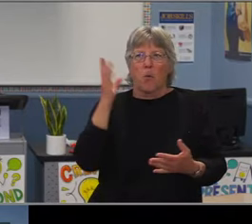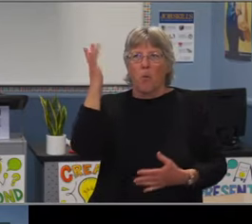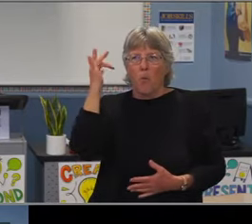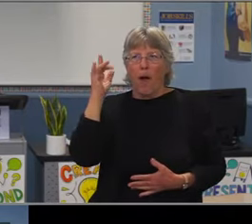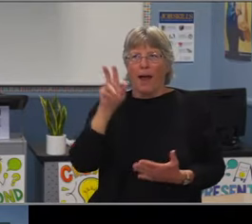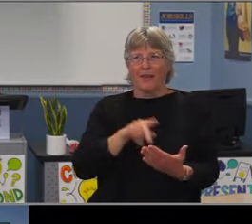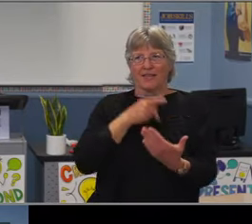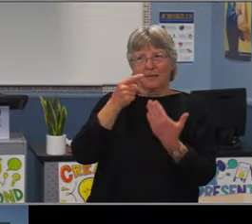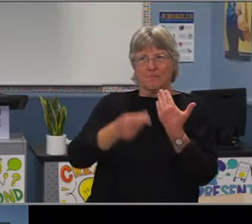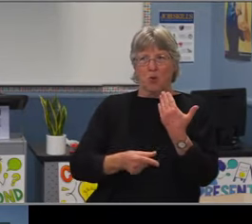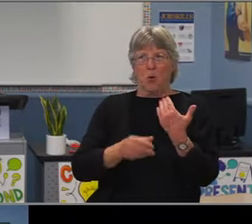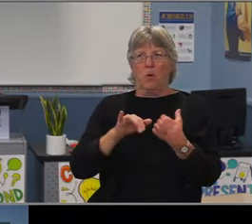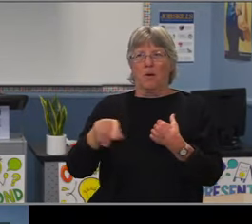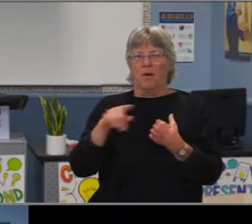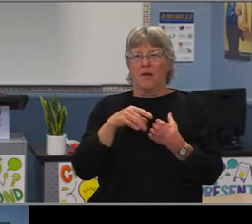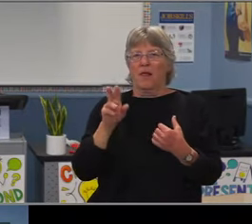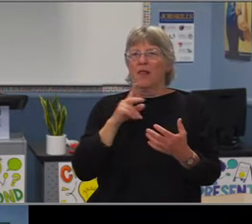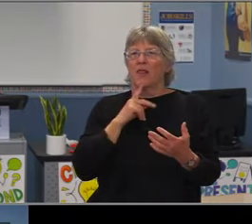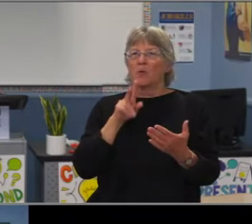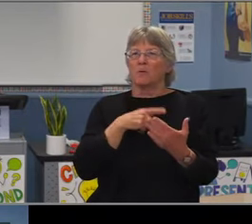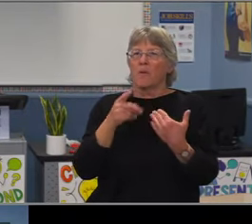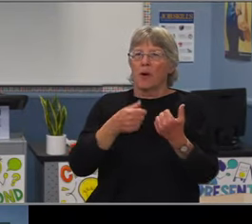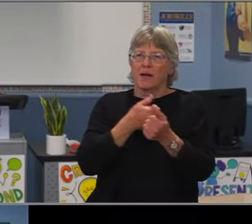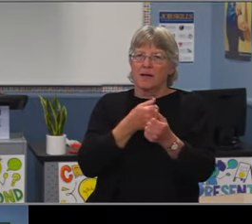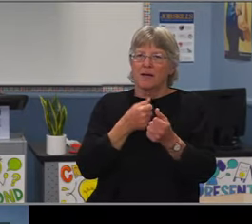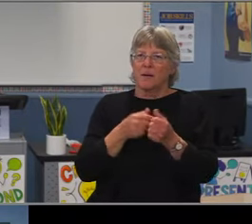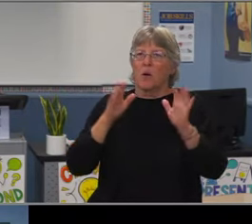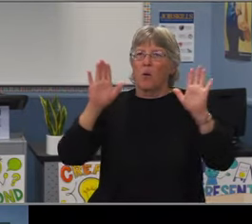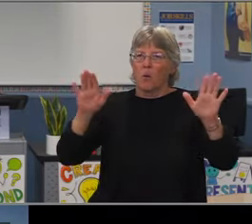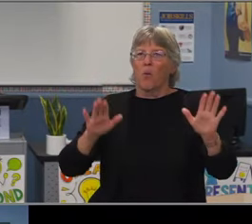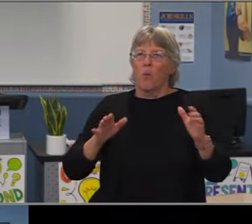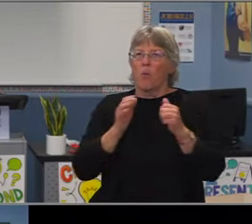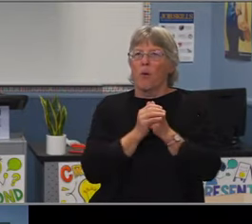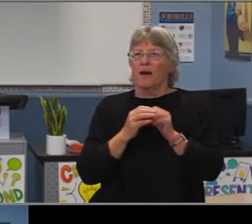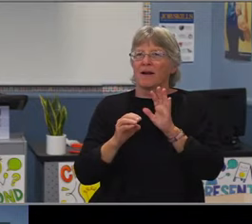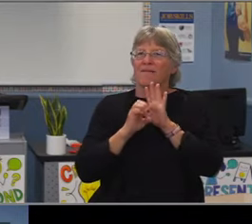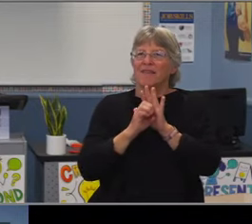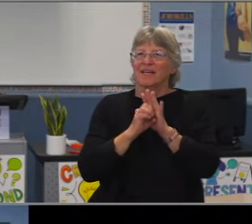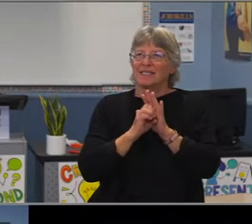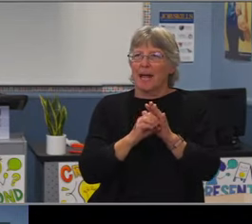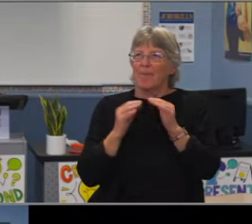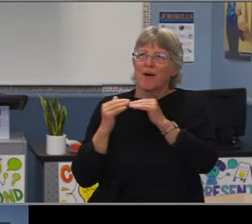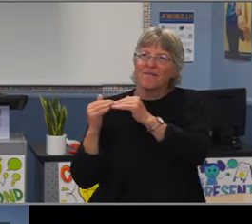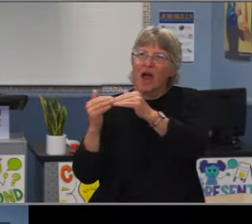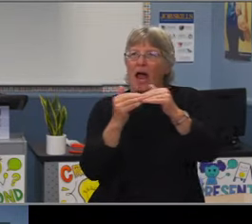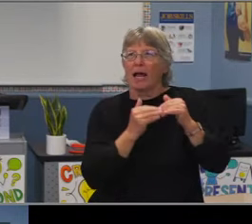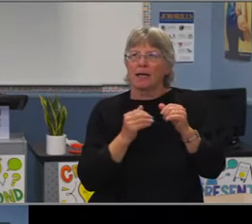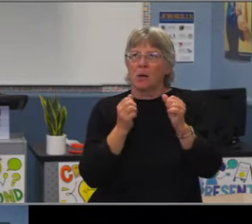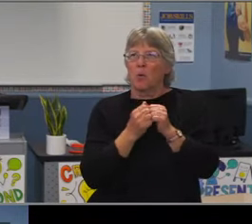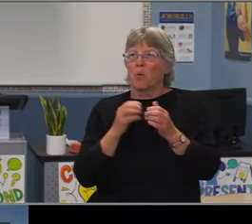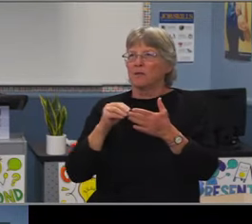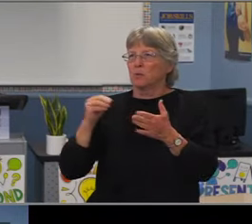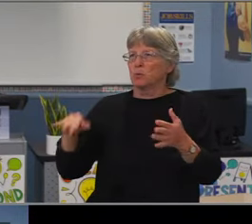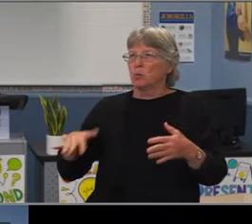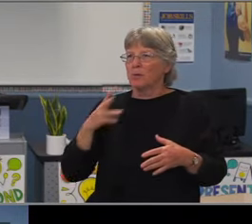we are the district, we are today in large part because of all they have done for students, staff